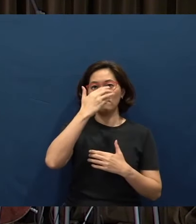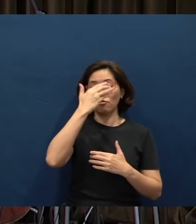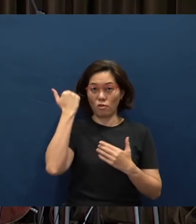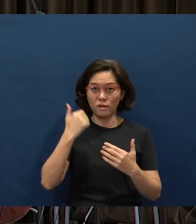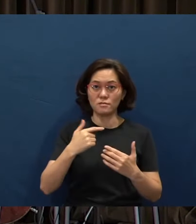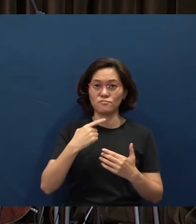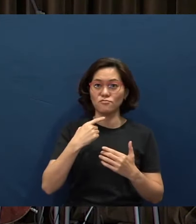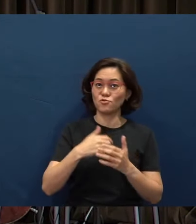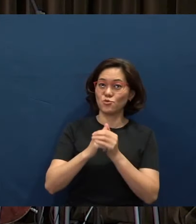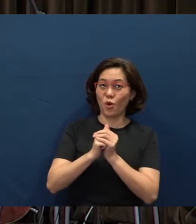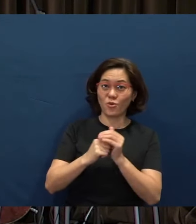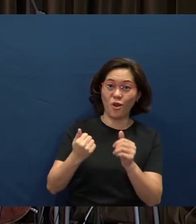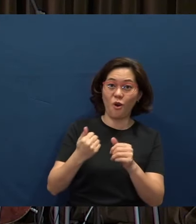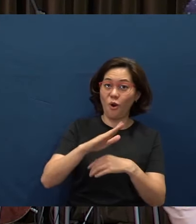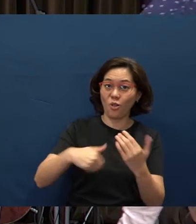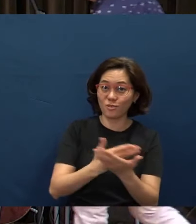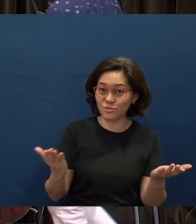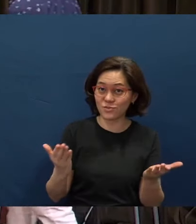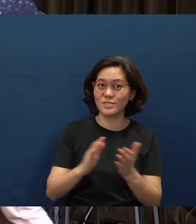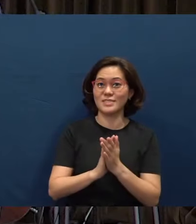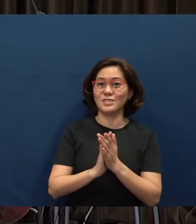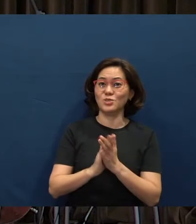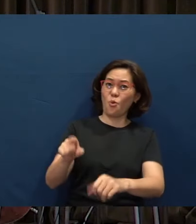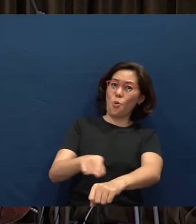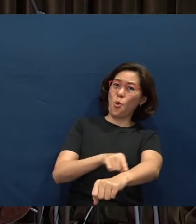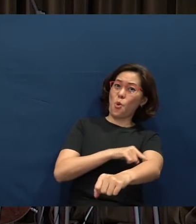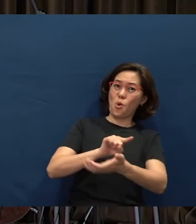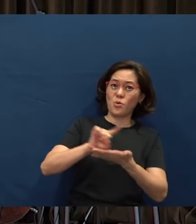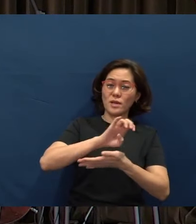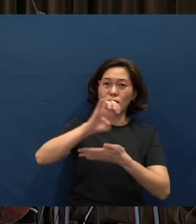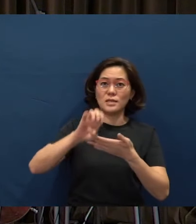this is a super long weekend and yet you took time to come here early